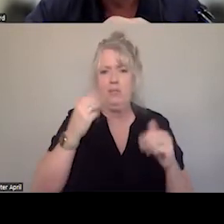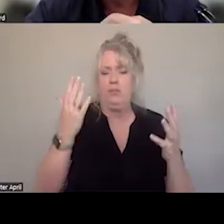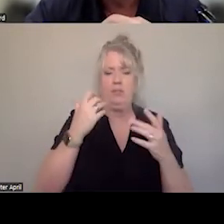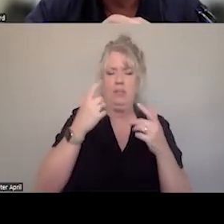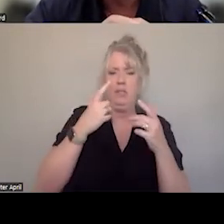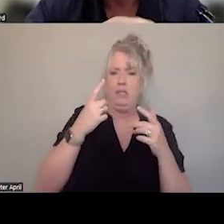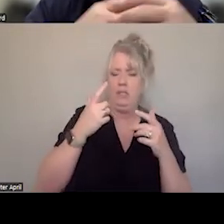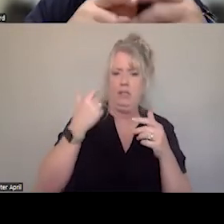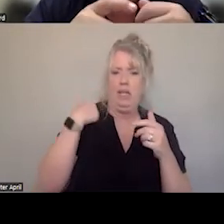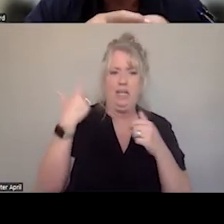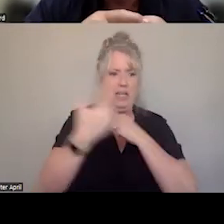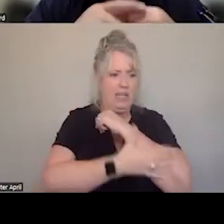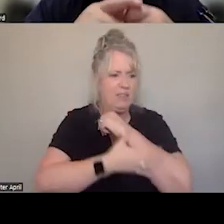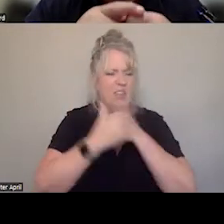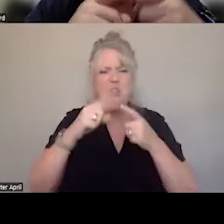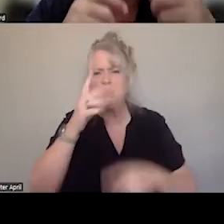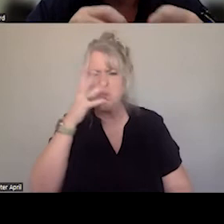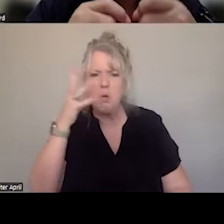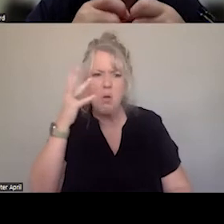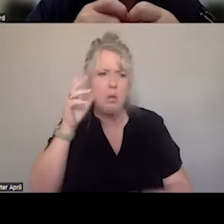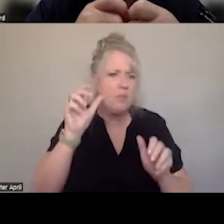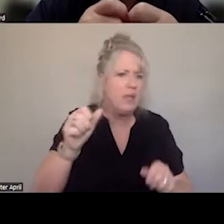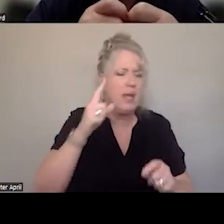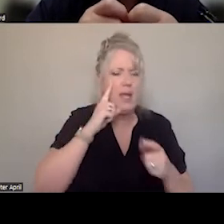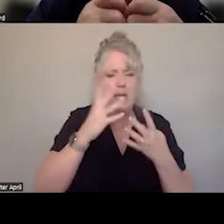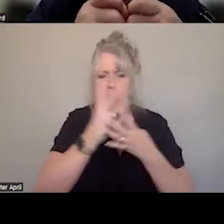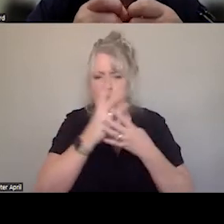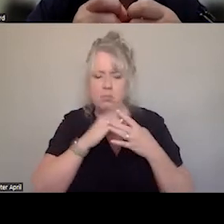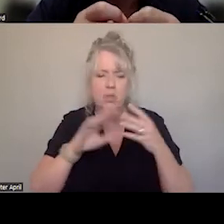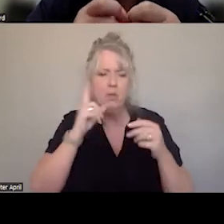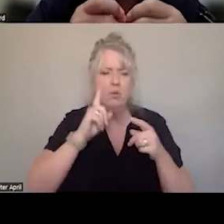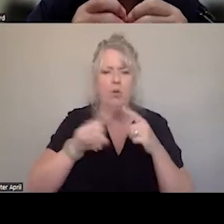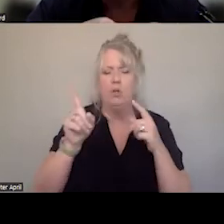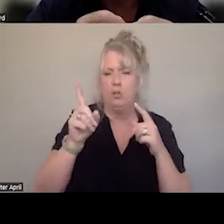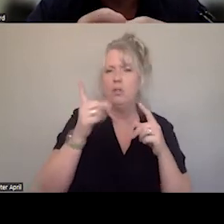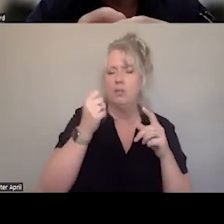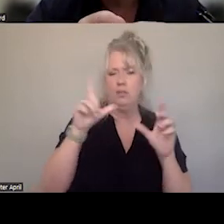THAT THEY'RE GOING TO BE ABLE TO FIELD LICENSE CLINICAL SOCIAL WORKERS FOR EVERY RESPONSE.